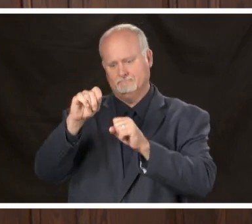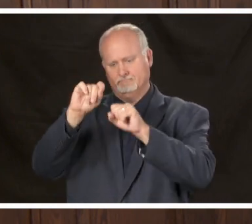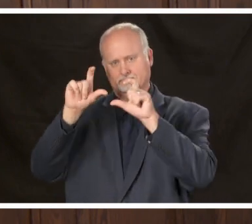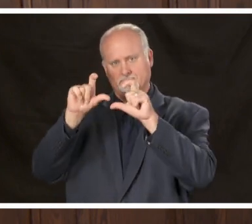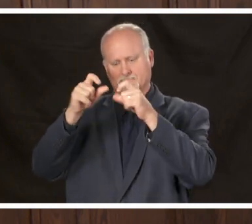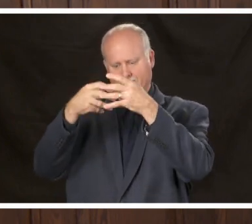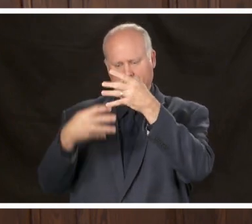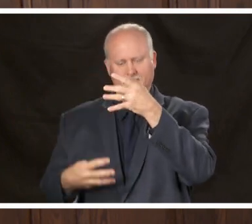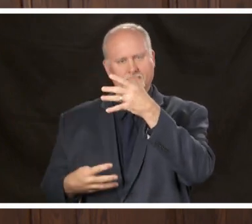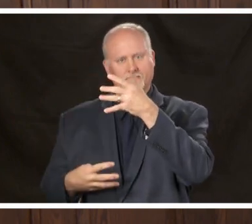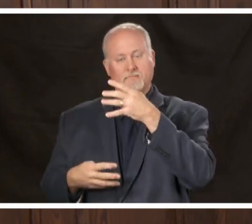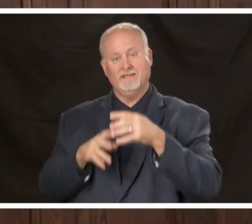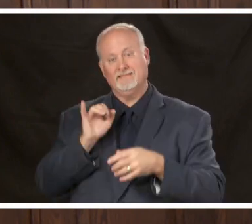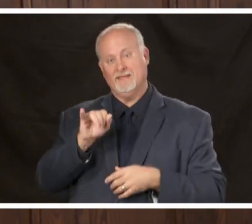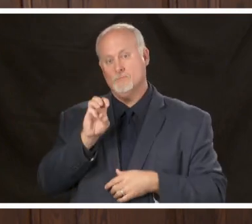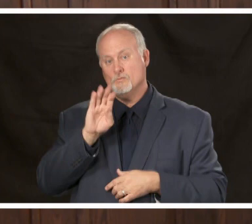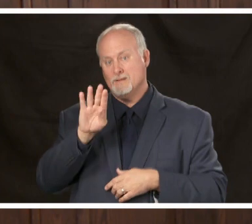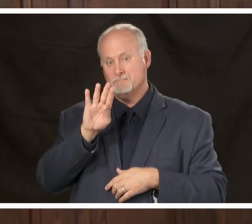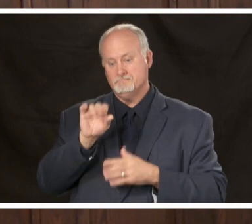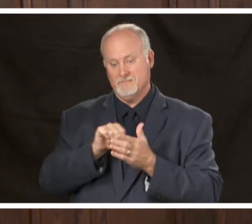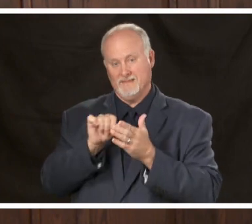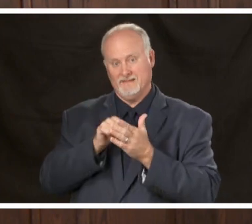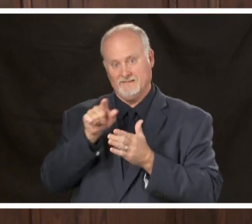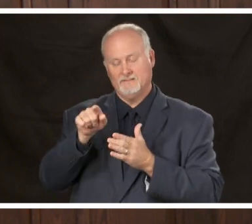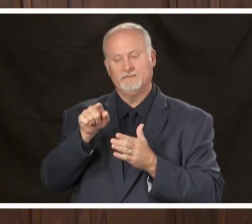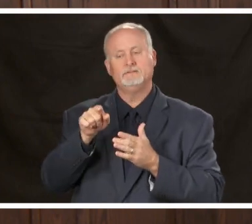web pages were put together in partnership with many of the agencies